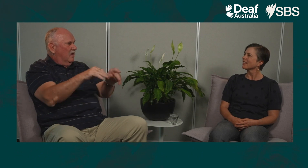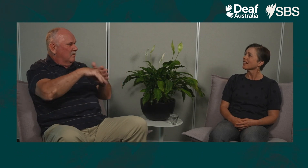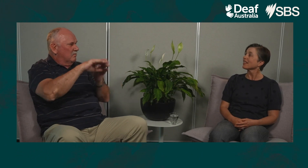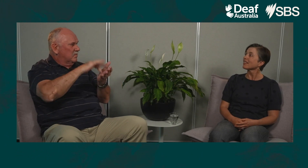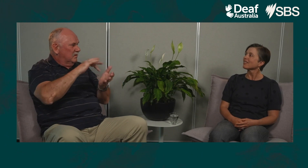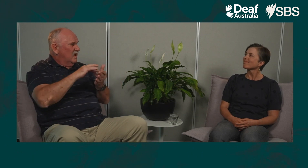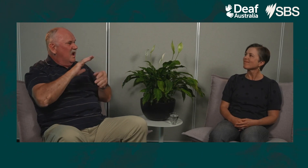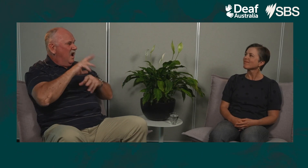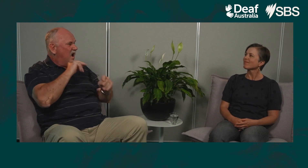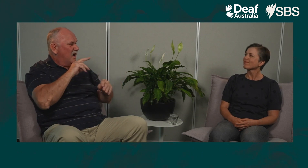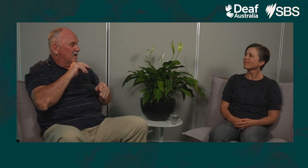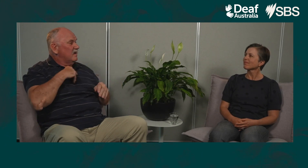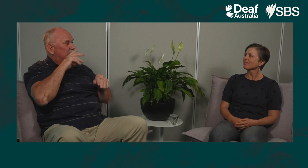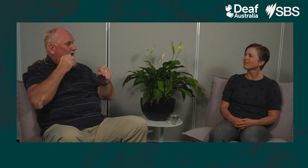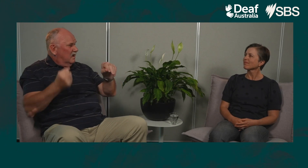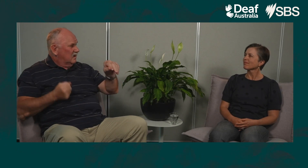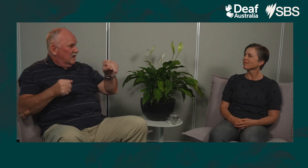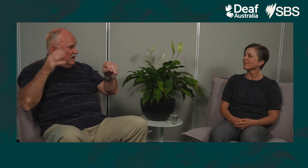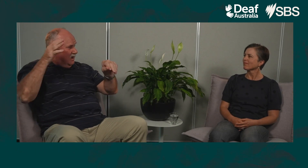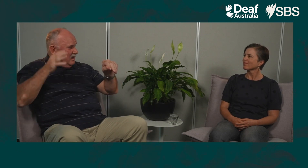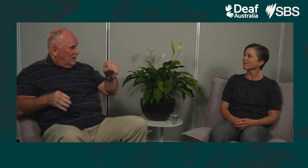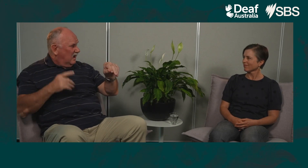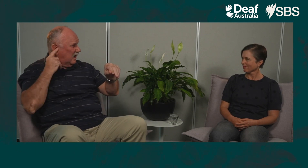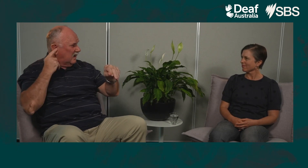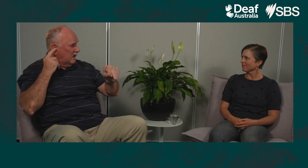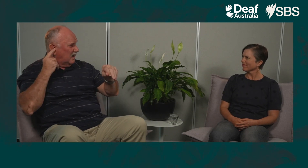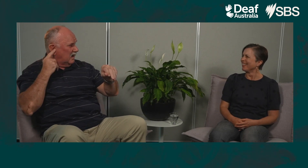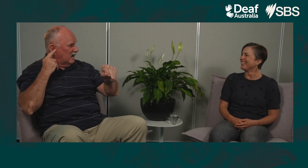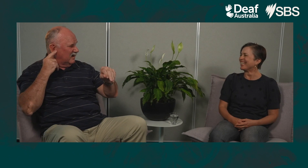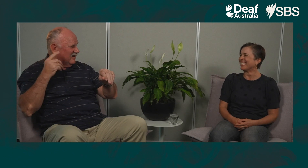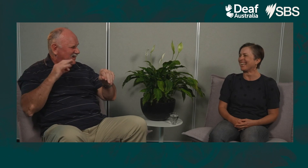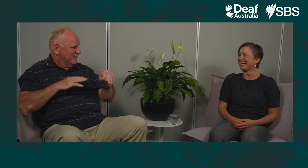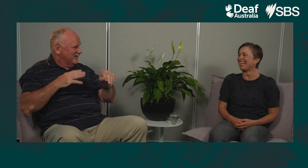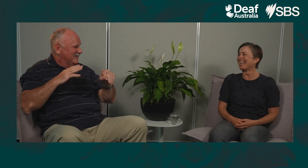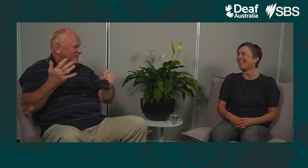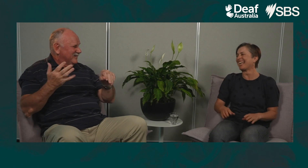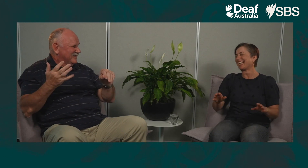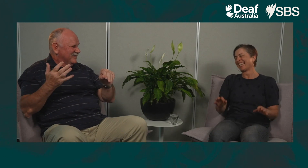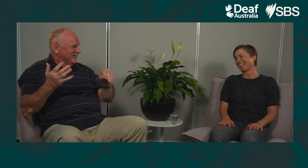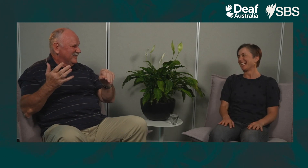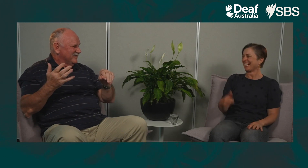And she sat there on the tram tracks and did the wrong thing, and then got abused and wound down her window and said,